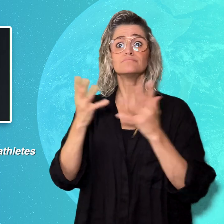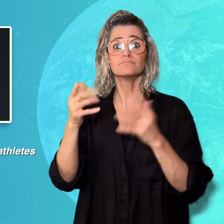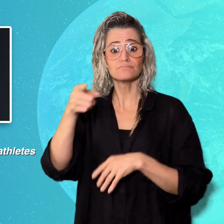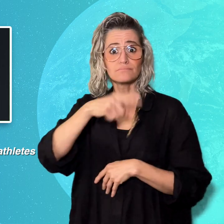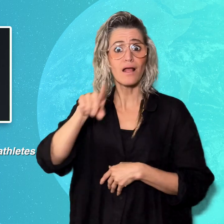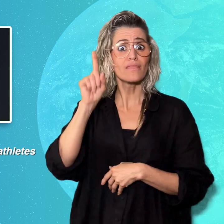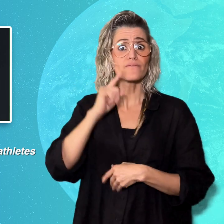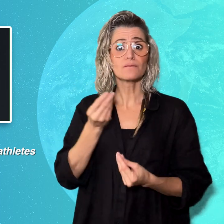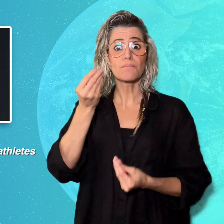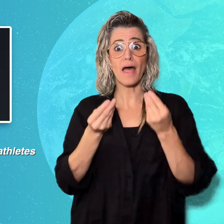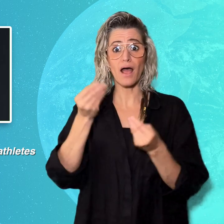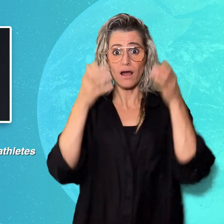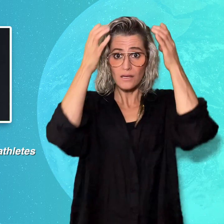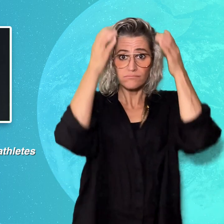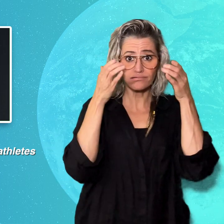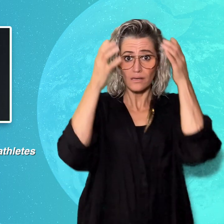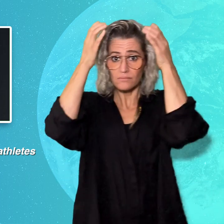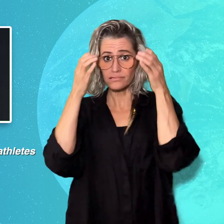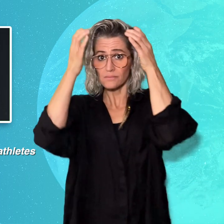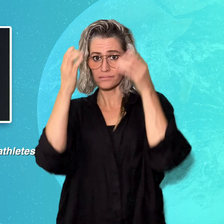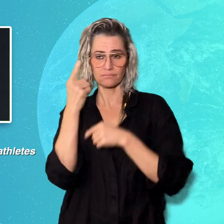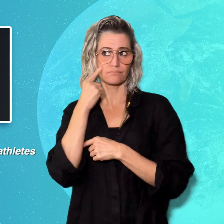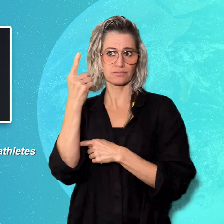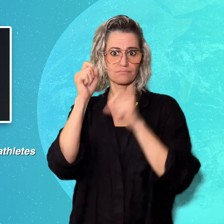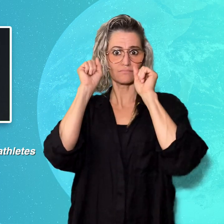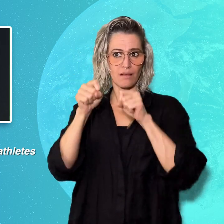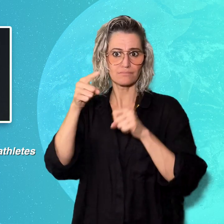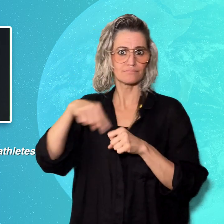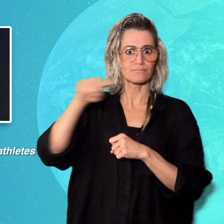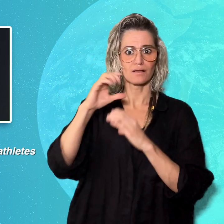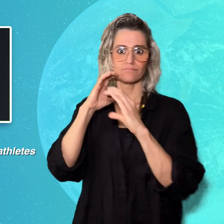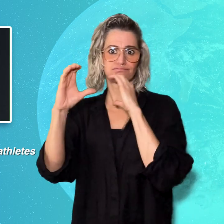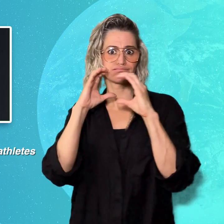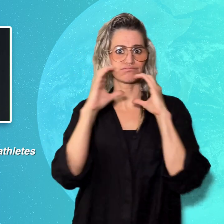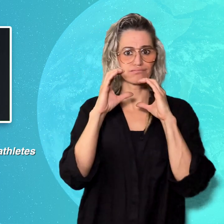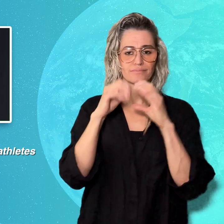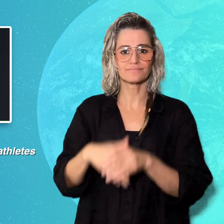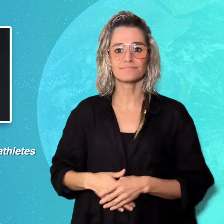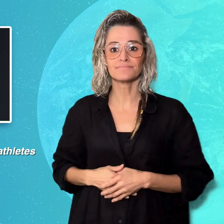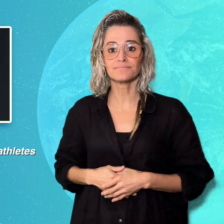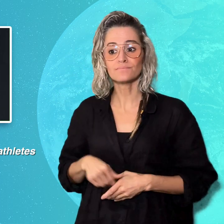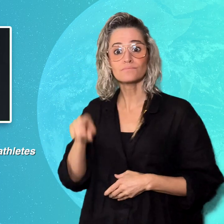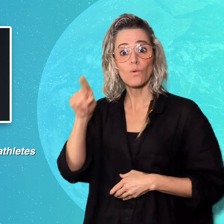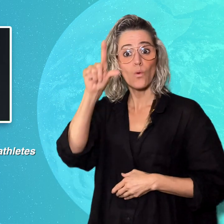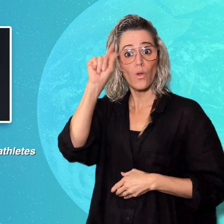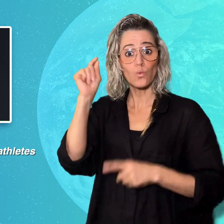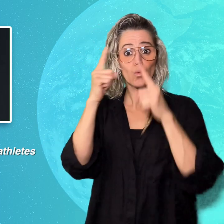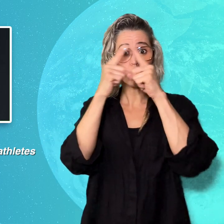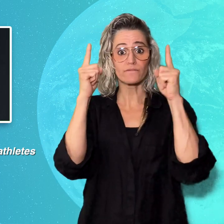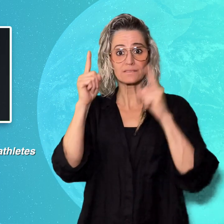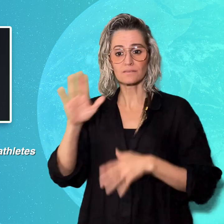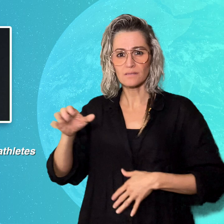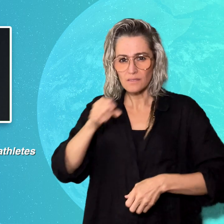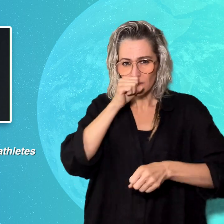screen. The Gallaudet University Bison football team players,